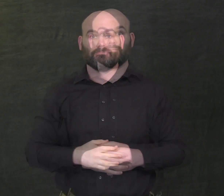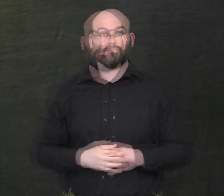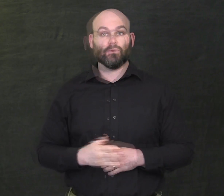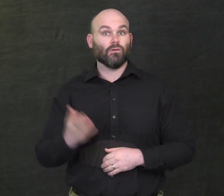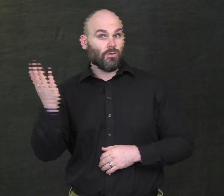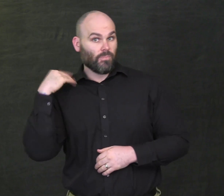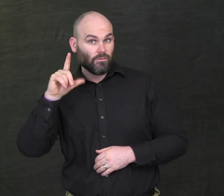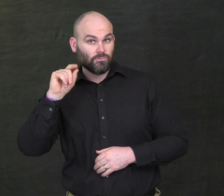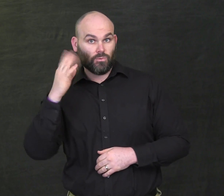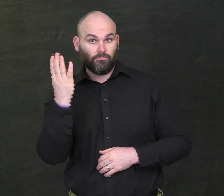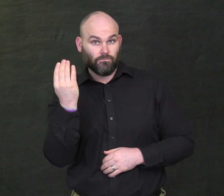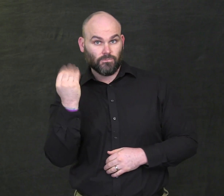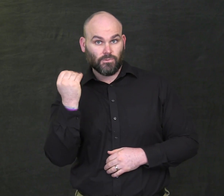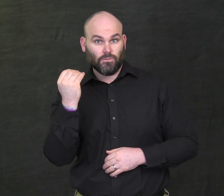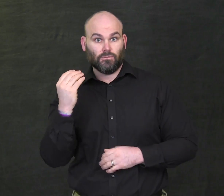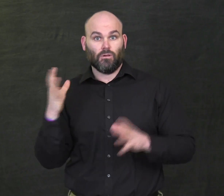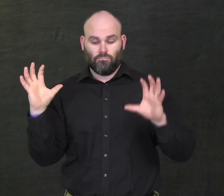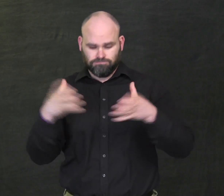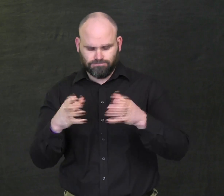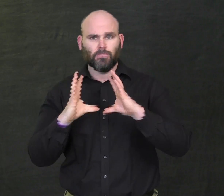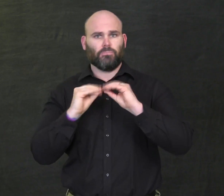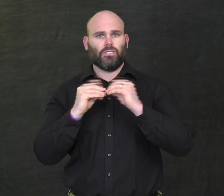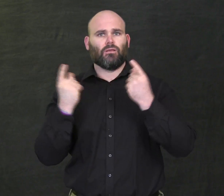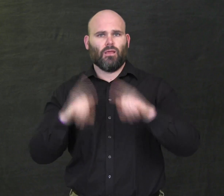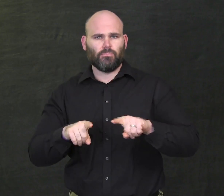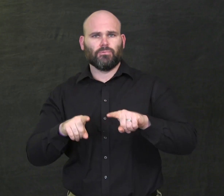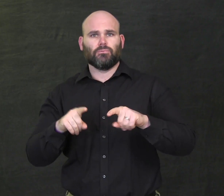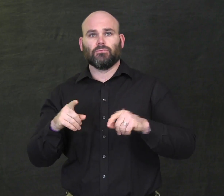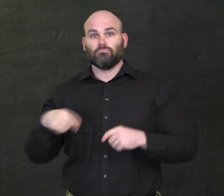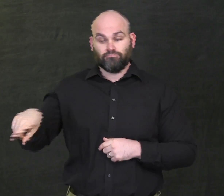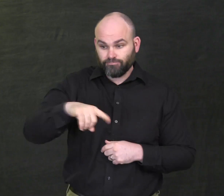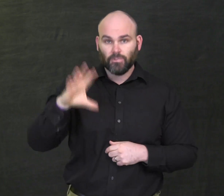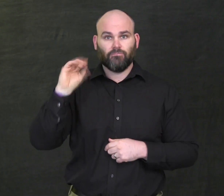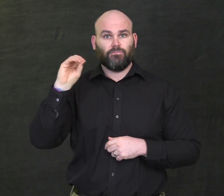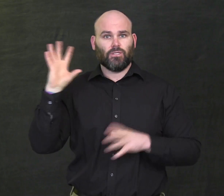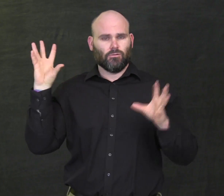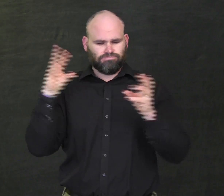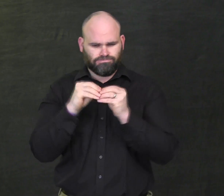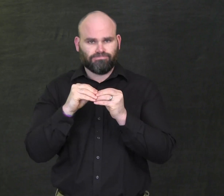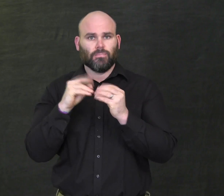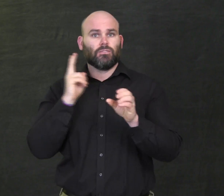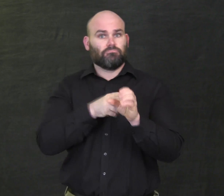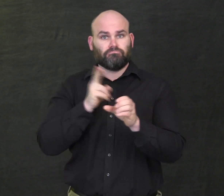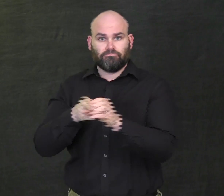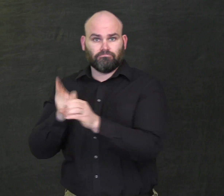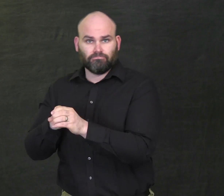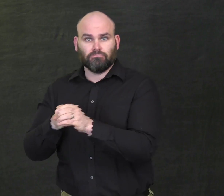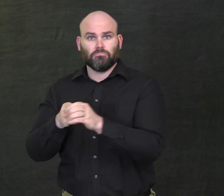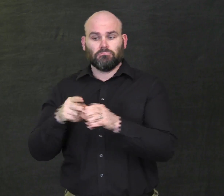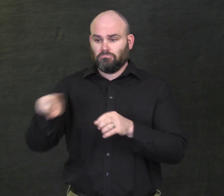During the 2014 Collaborative Plan Summit, fifty stakeholder participants